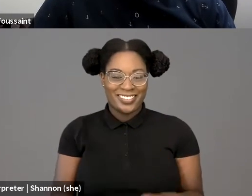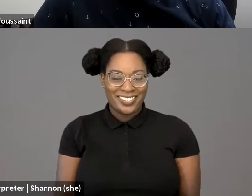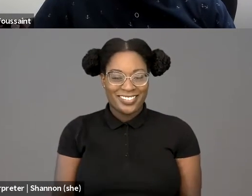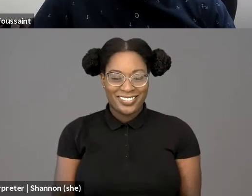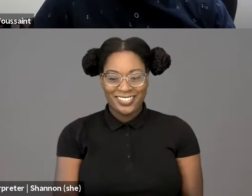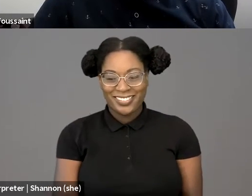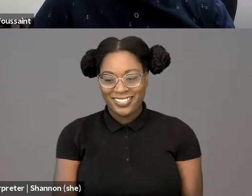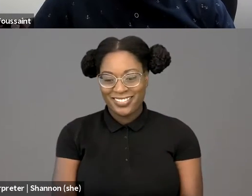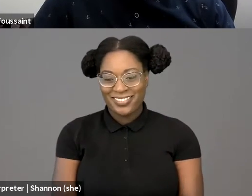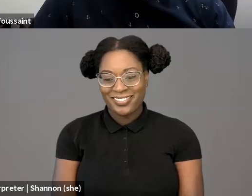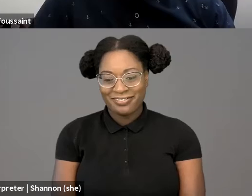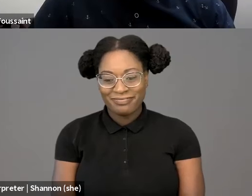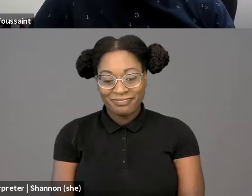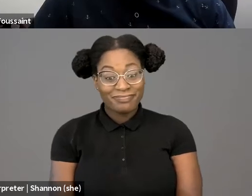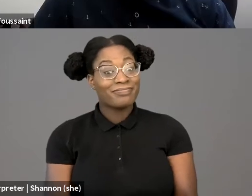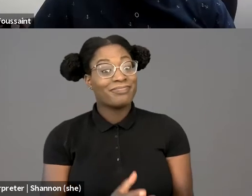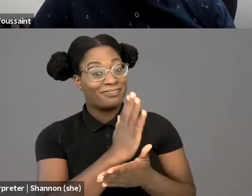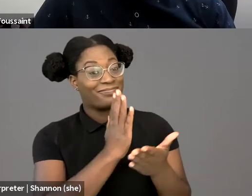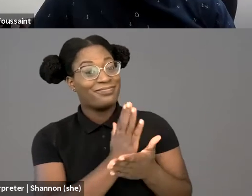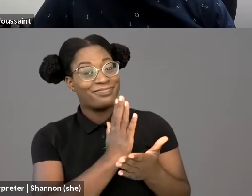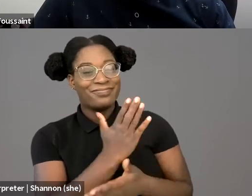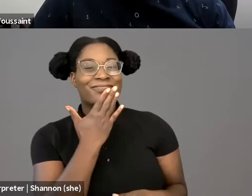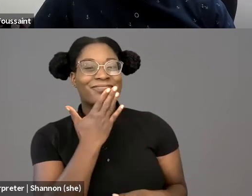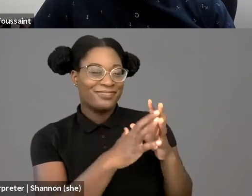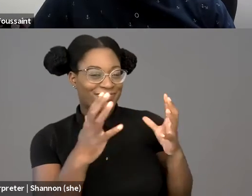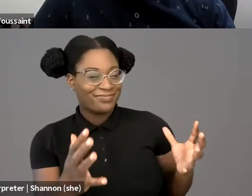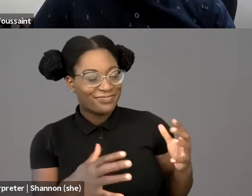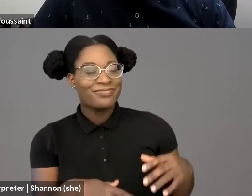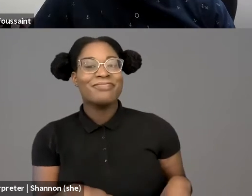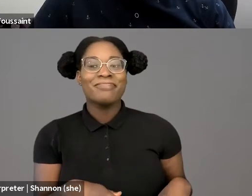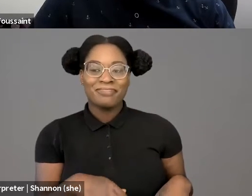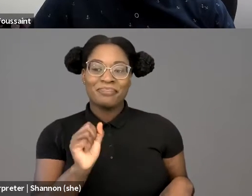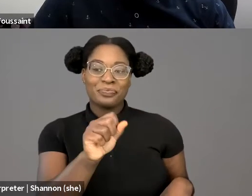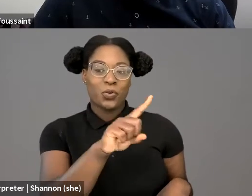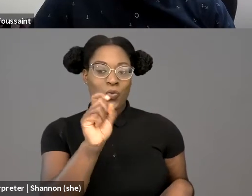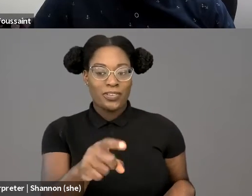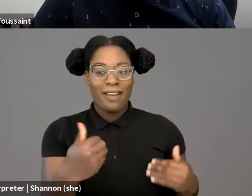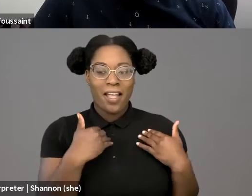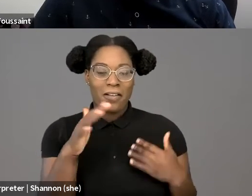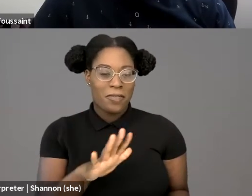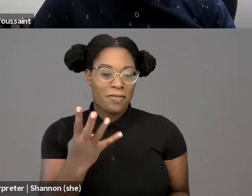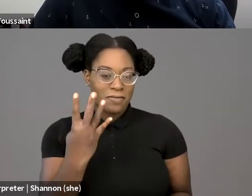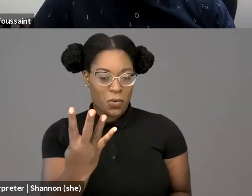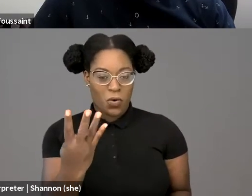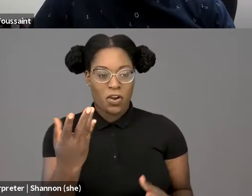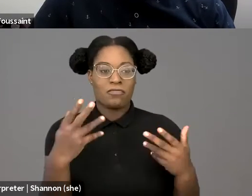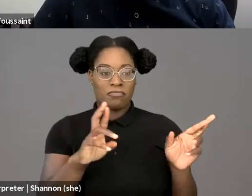All right, thank you so much. Speaking of questions, I do have about four of them prepared. And if we have some time at the end,